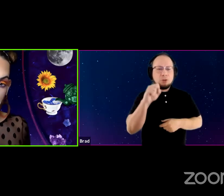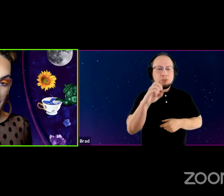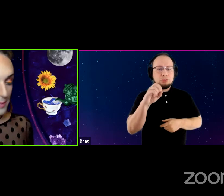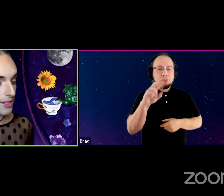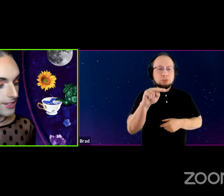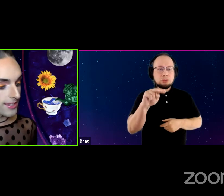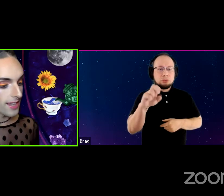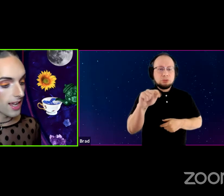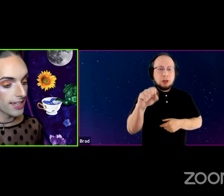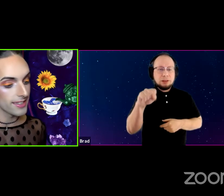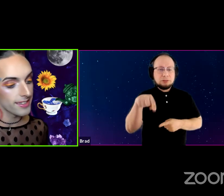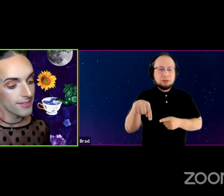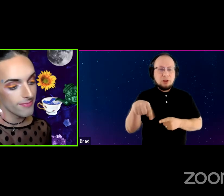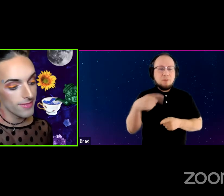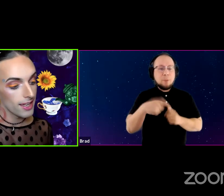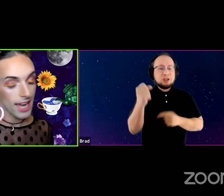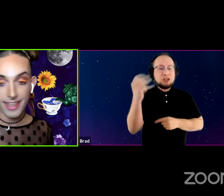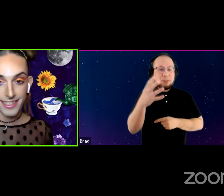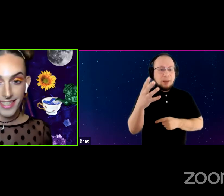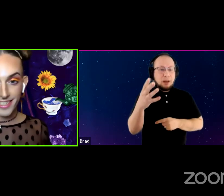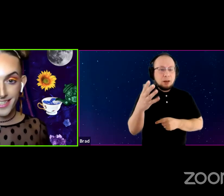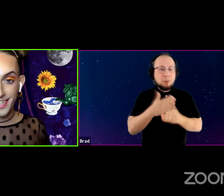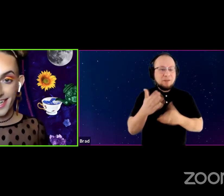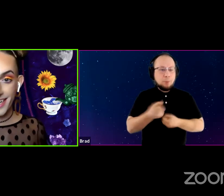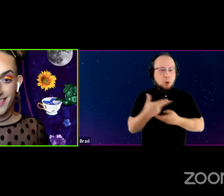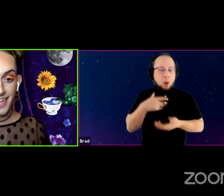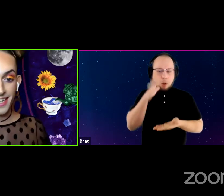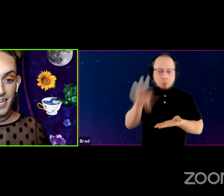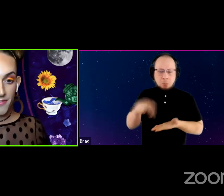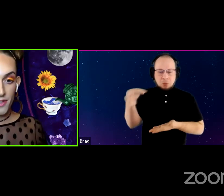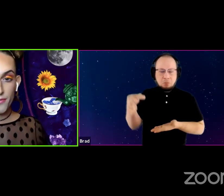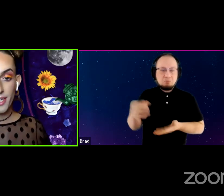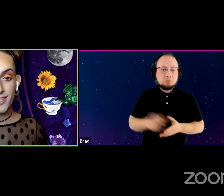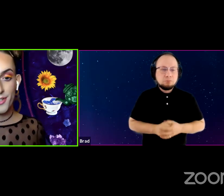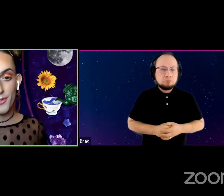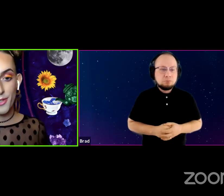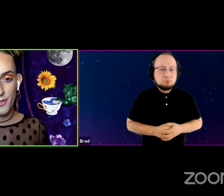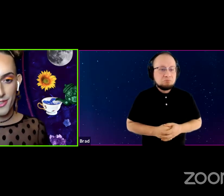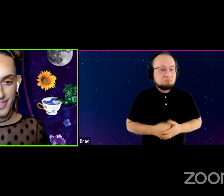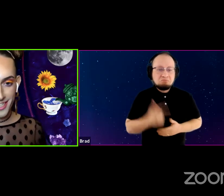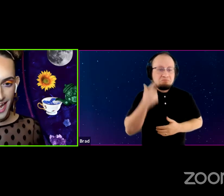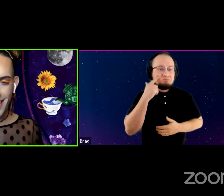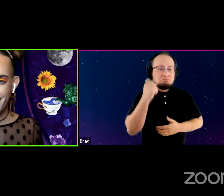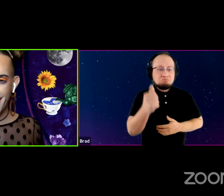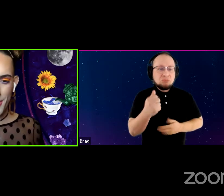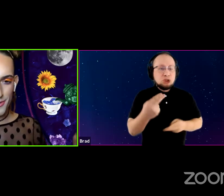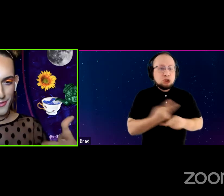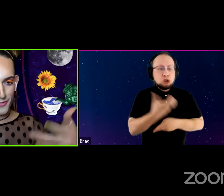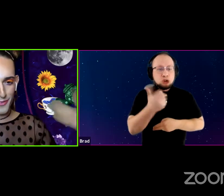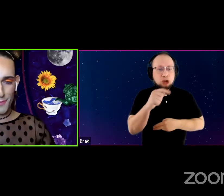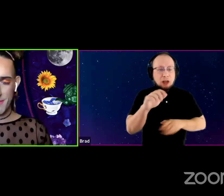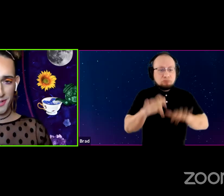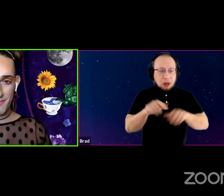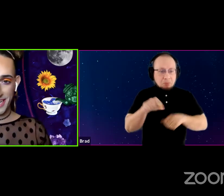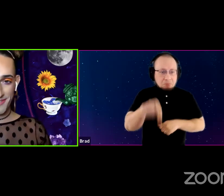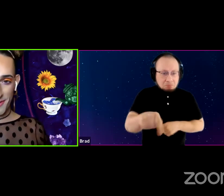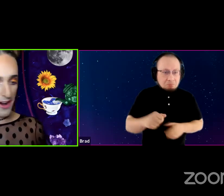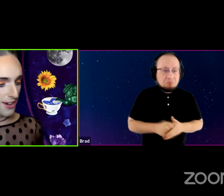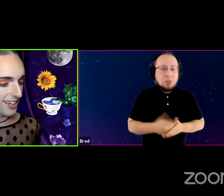of the Shakespeare's Sonnets. And that's it. Like I said, feel free to use the chat. Thank you for people coming in from all countries.